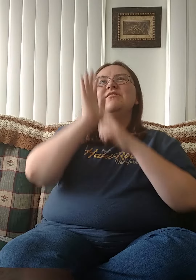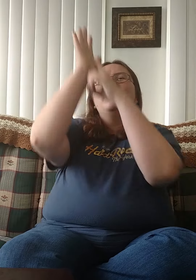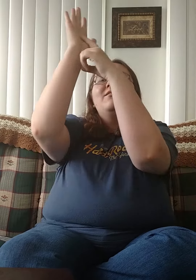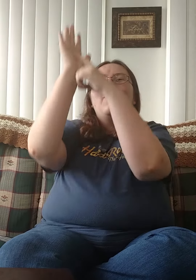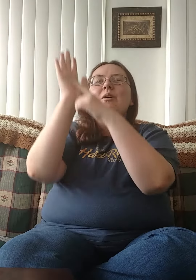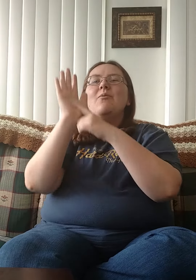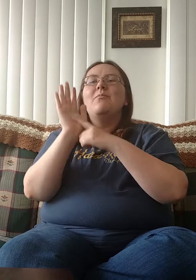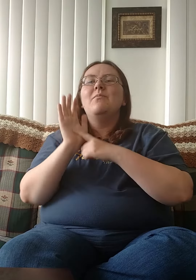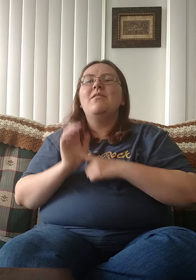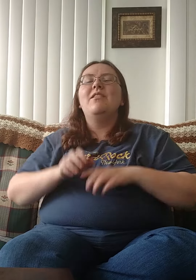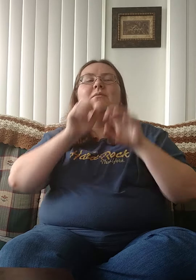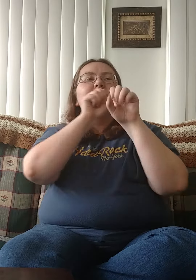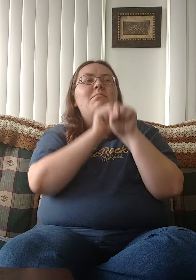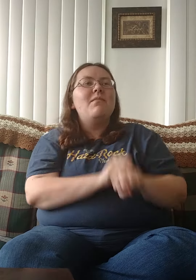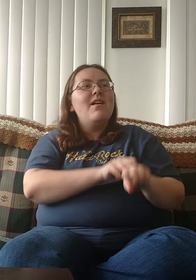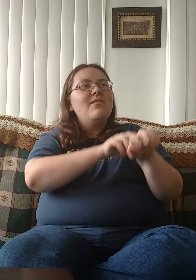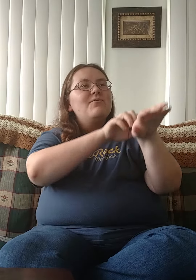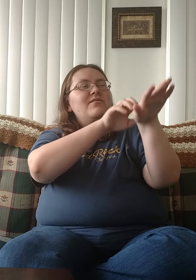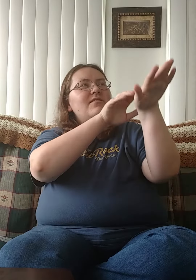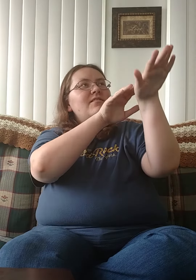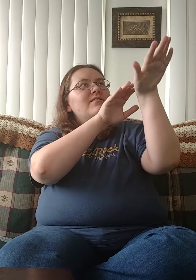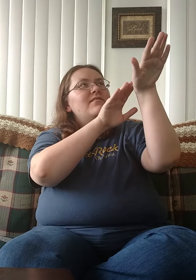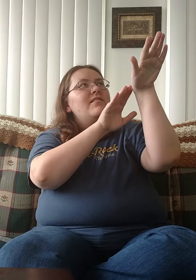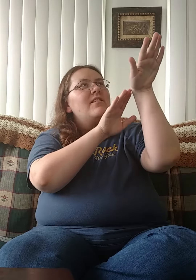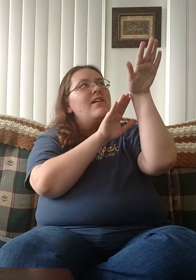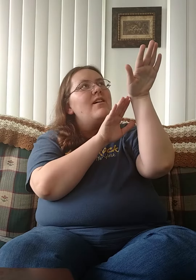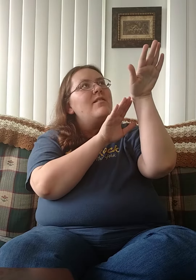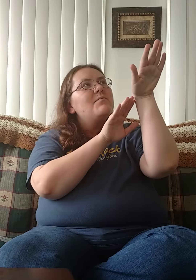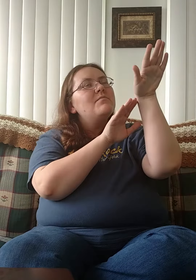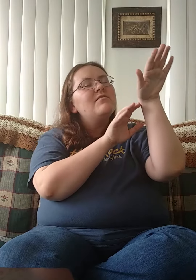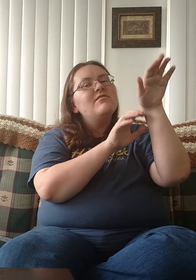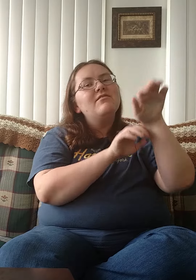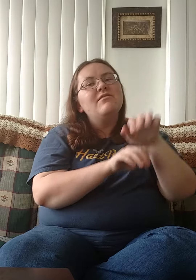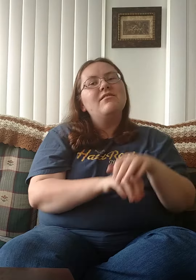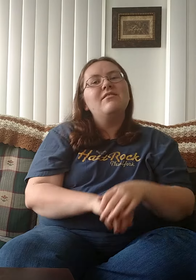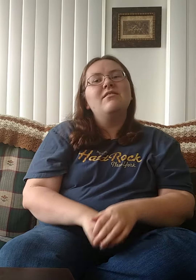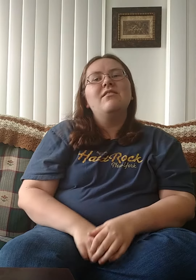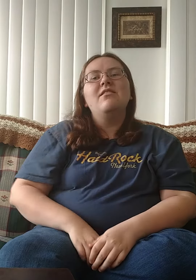To show me mountaintops